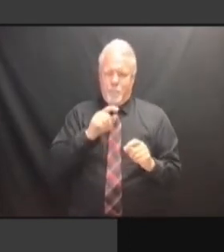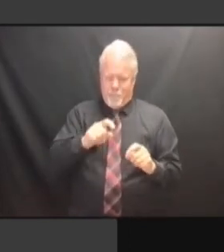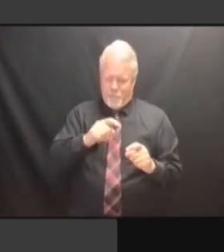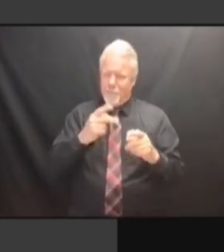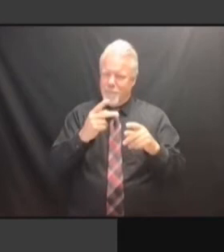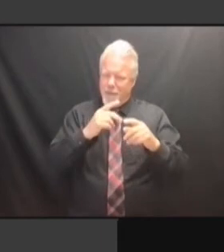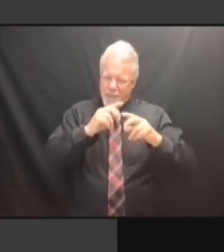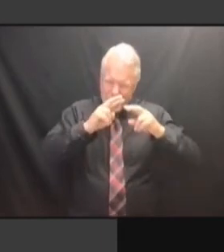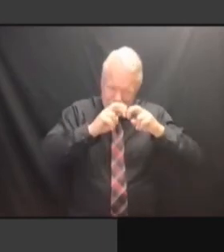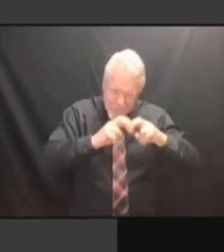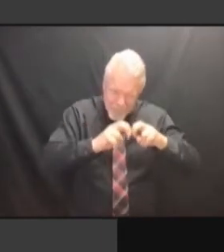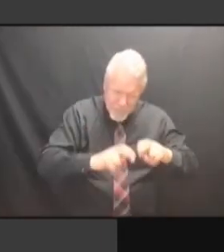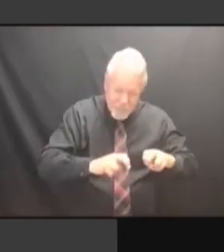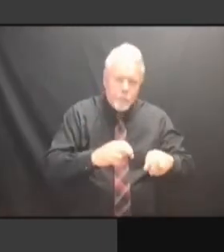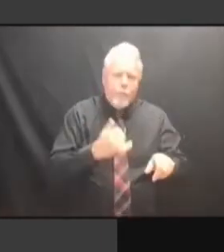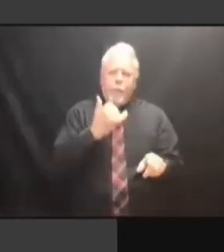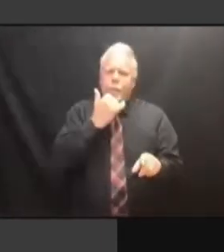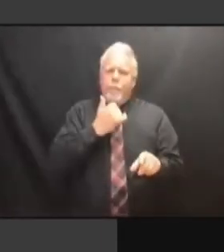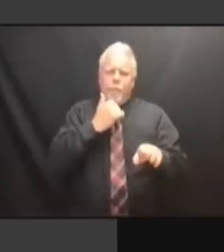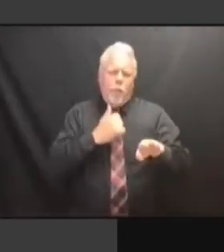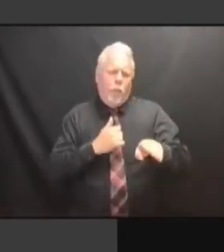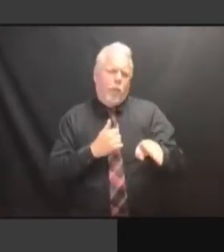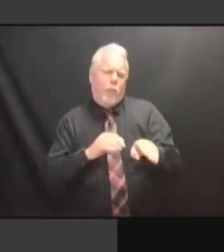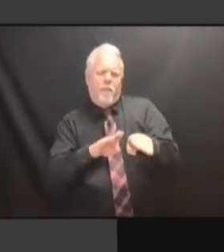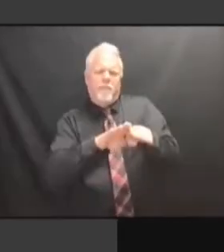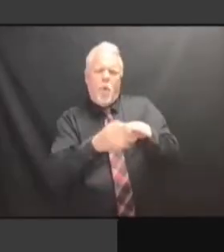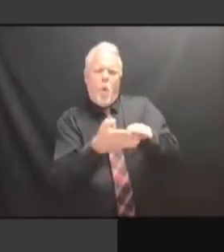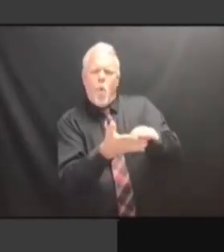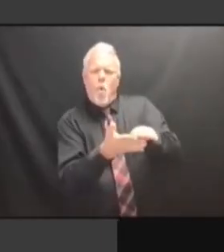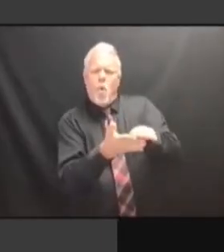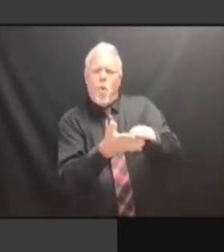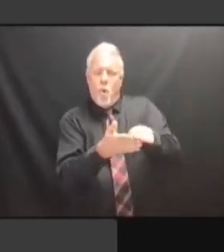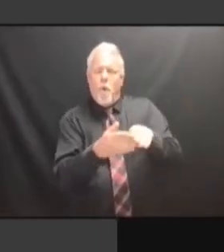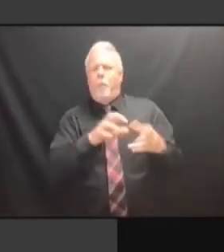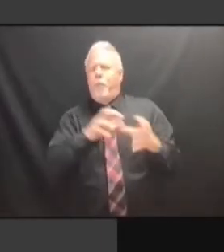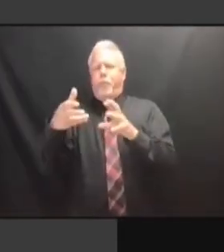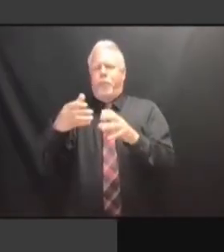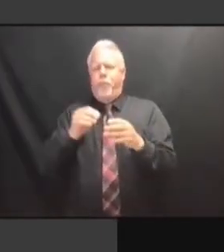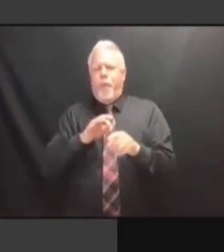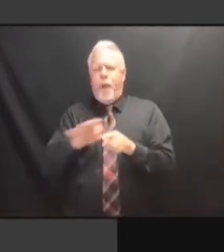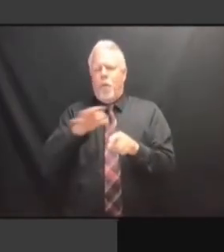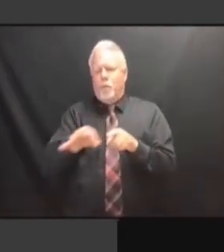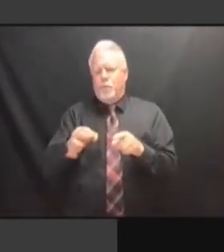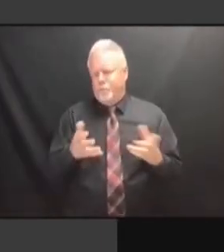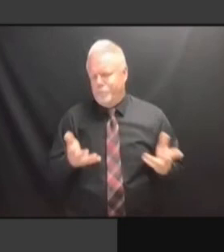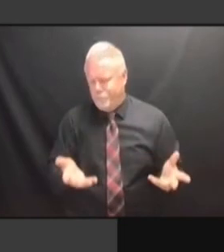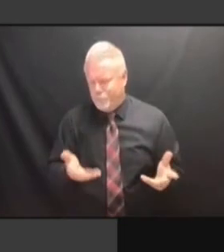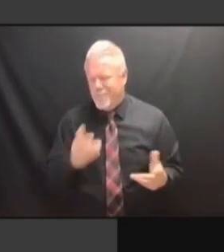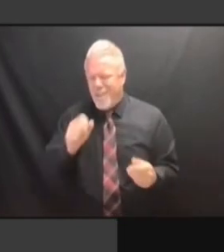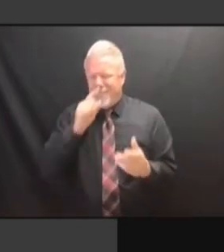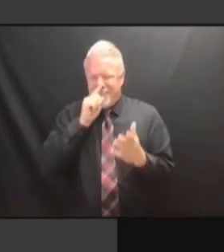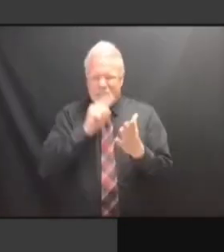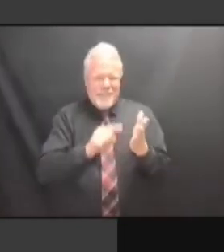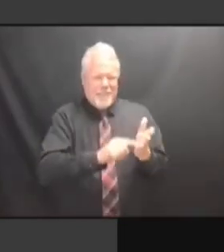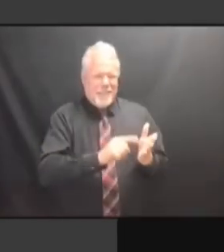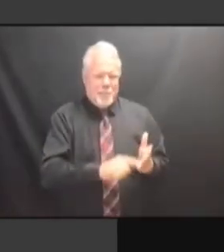POSITION OF THE BALLOT. IN POSITION OF THE BALLOT. IN WESTCHESTER, POSITION OF THE BALLOT. IN WESTCHESTER, I POSITION OF THE BALLOT. IN WESTCHESTER, I MEAN, POSITION OF THE BALLOT. IN WESTCHESTER, I MEAN, I POSITION OF THE BALLOT. IN WESTCHESTER, I MEAN, I COULD IN WESTCHESTER, I MEAN, I COULD IN WESTCHESTER, I MEAN, I COULD GO IN WESTCHESTER, I MEAN, I COULD GO THROUGH IN WESTCHESTER, I MEAN, I COULD GO THROUGH THE IN WESTCHESTER, I MEAN, I COULD GO THROUGH THE REPORT IN WESTCHESTER, I MEAN, I COULD GO THROUGH THE REPORT PARAGRAPH GO THROUGH THE REPORT PARAGRAPH GO THROUGH THE REPORT PARAGRAPH BY GO THROUGH THE REPORT PARAGRAPH BY PARAGRAPH, GO THROUGH THE REPORT PARAGRAPH BY PARAGRAPH, BUT GO THROUGH THE REPORT PARAGRAPH BY PARAGRAPH, BUT THE BY PARAGRAPH, BUT THE BY PARAGRAPH, BUT THE EXPLANATION BY PARAGRAPH, BUT THE EXPLANATION DOES